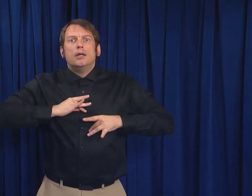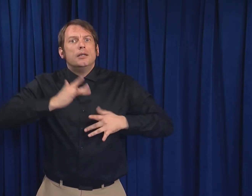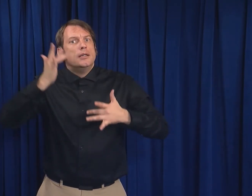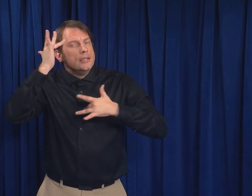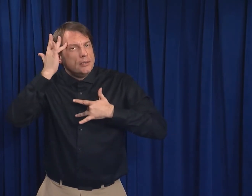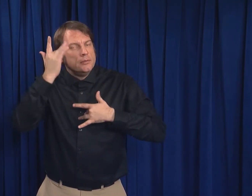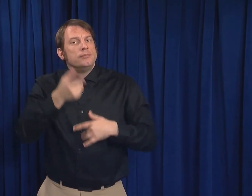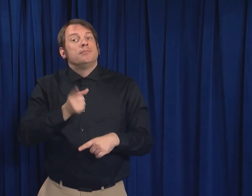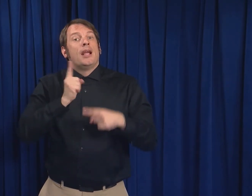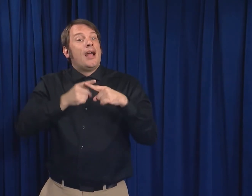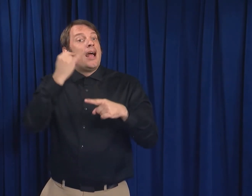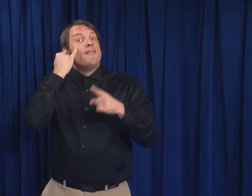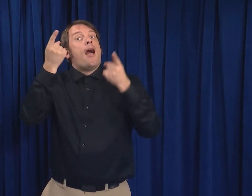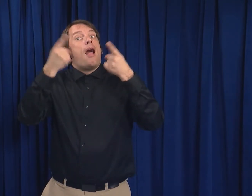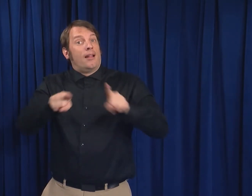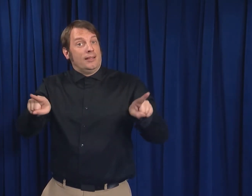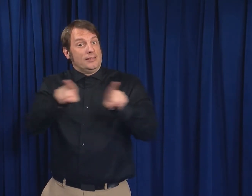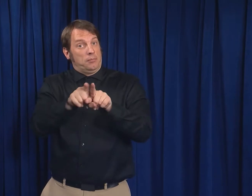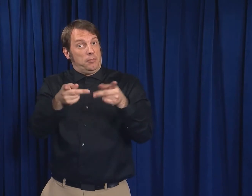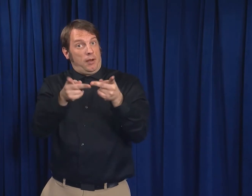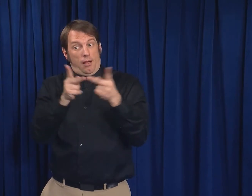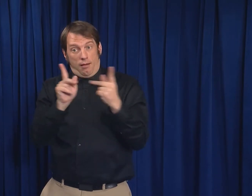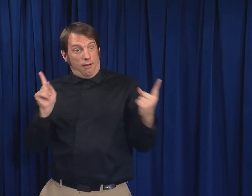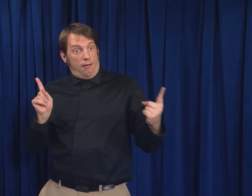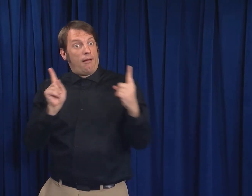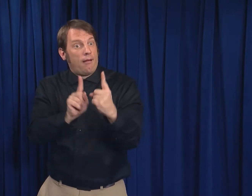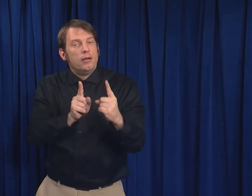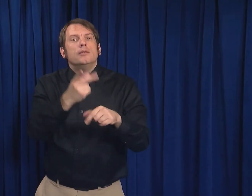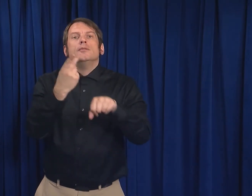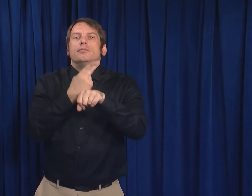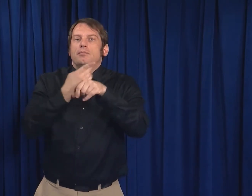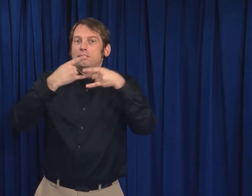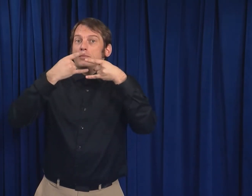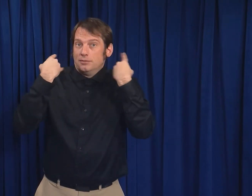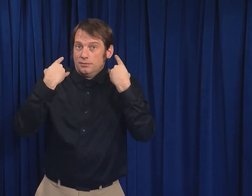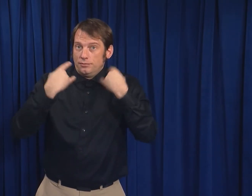and wear a mask in shared spaces.